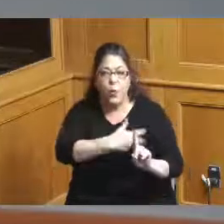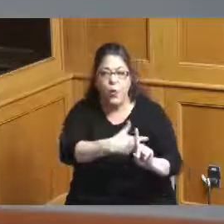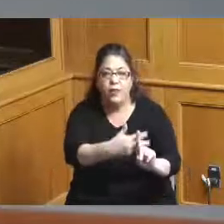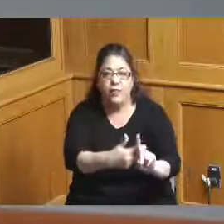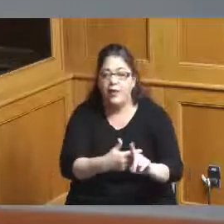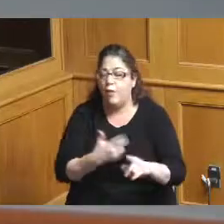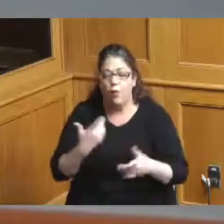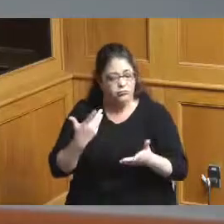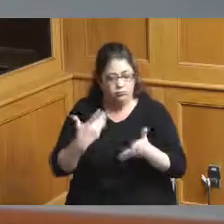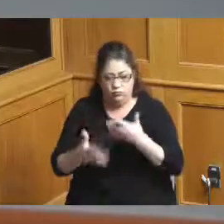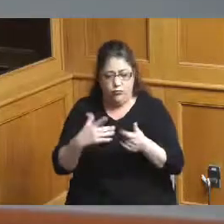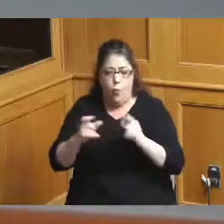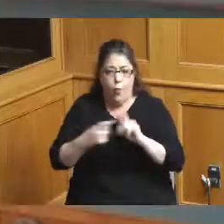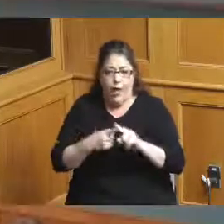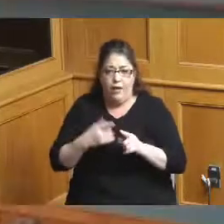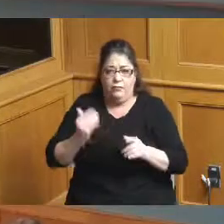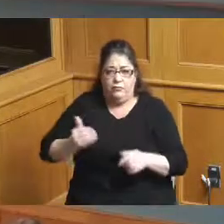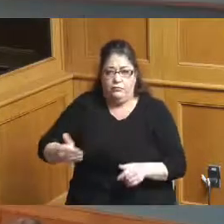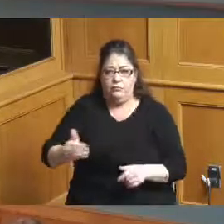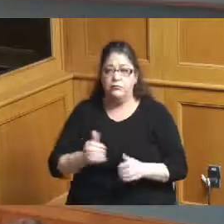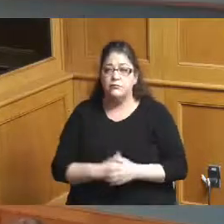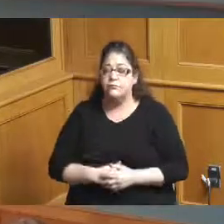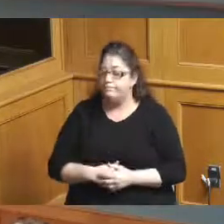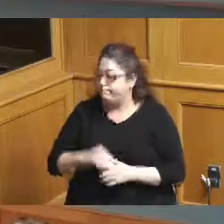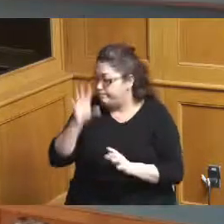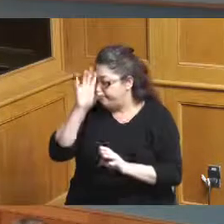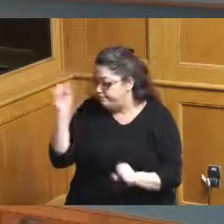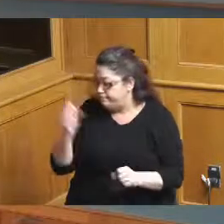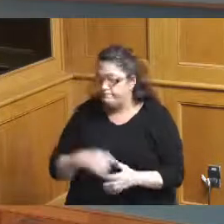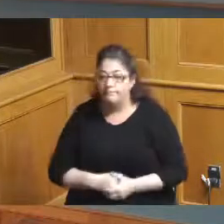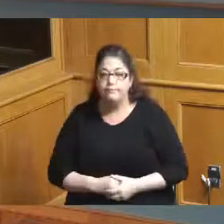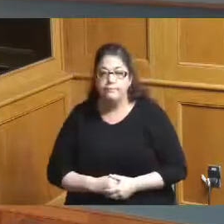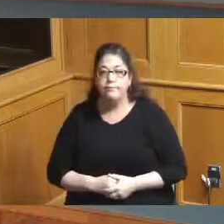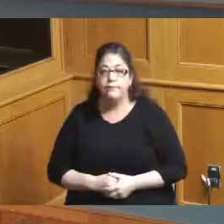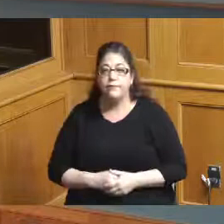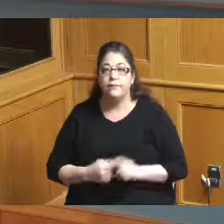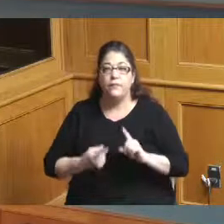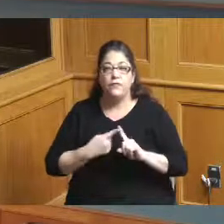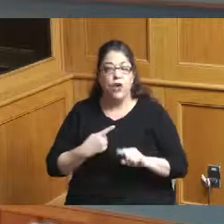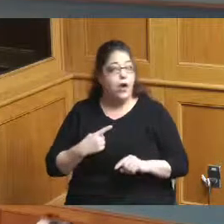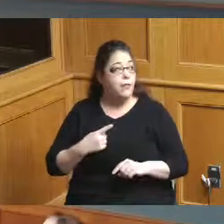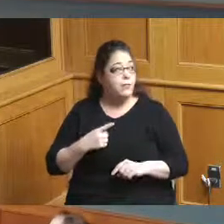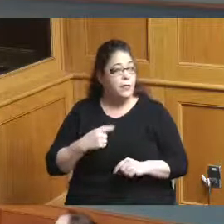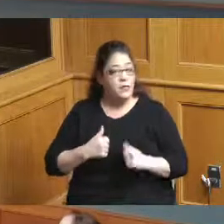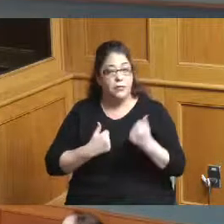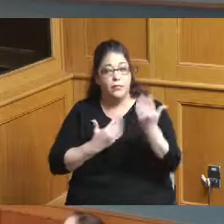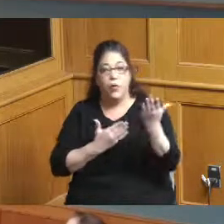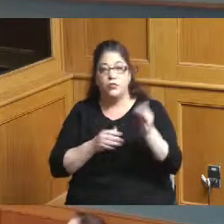if needed thank you so much from the Chair I'd like to make a motion to delay our discussion